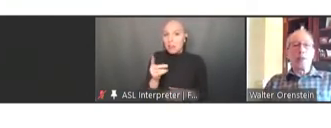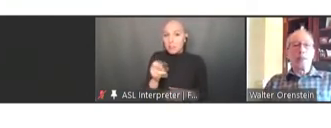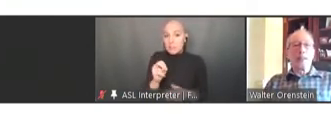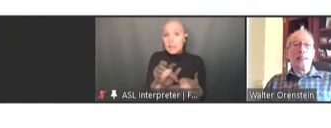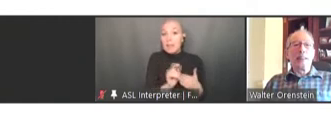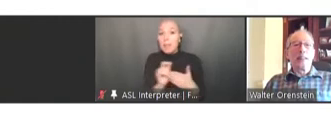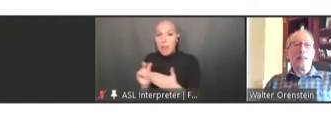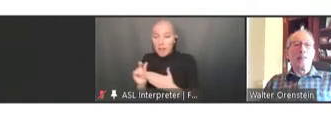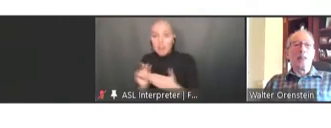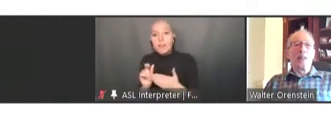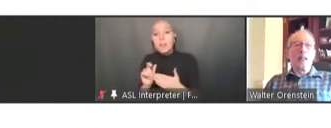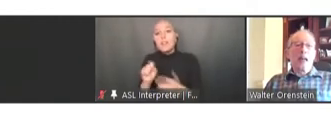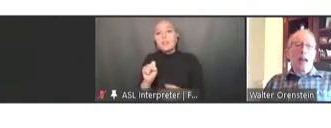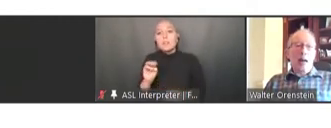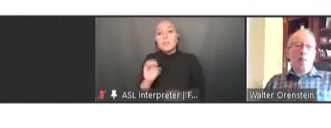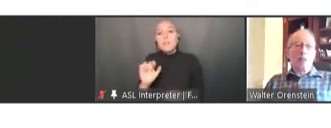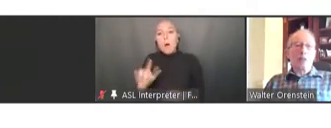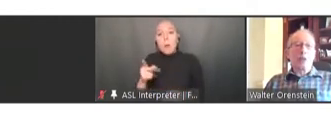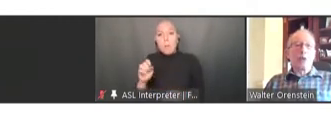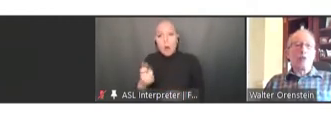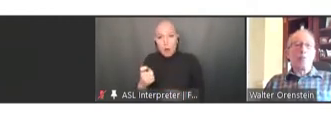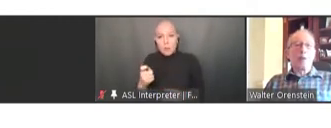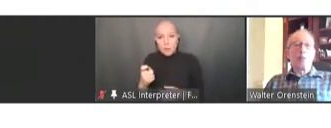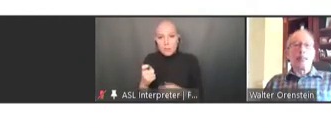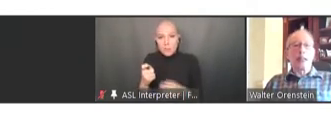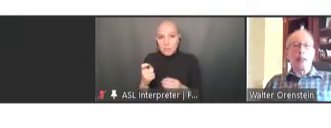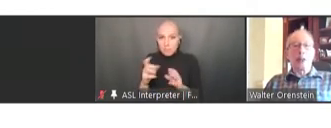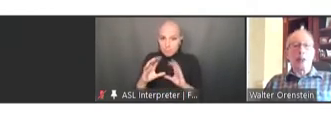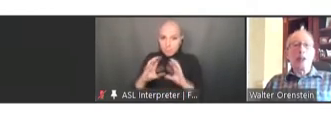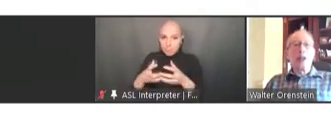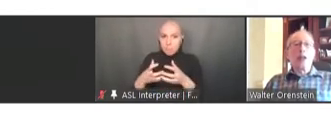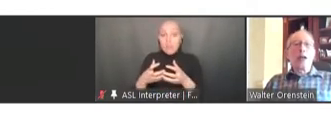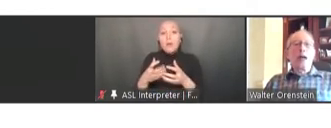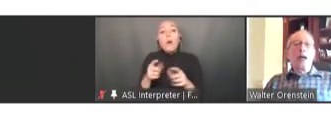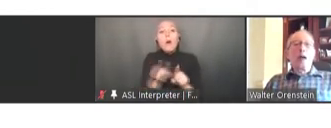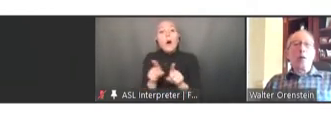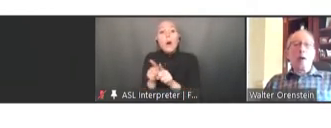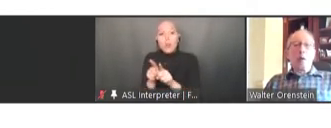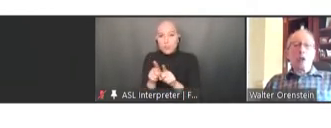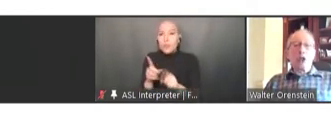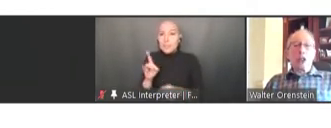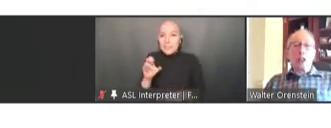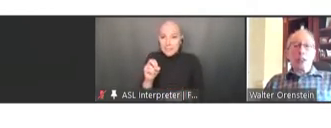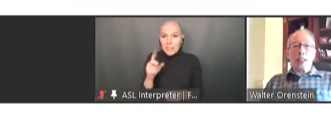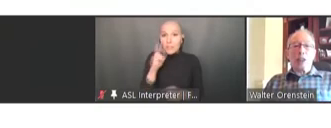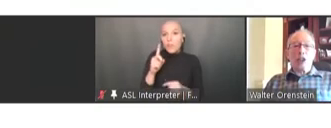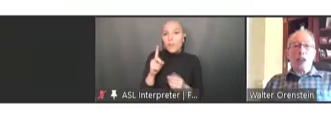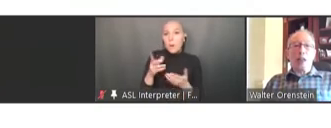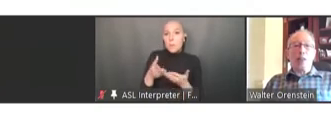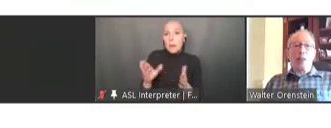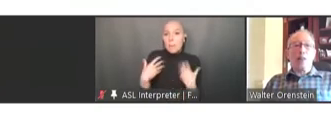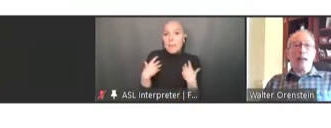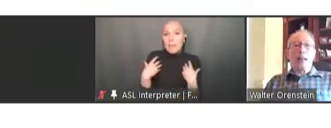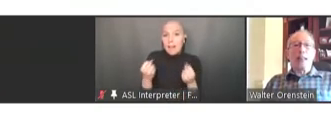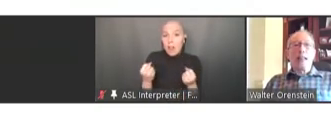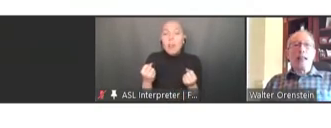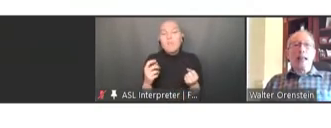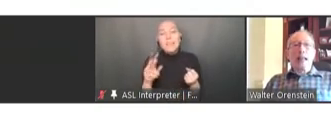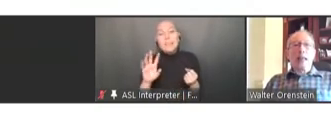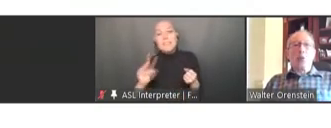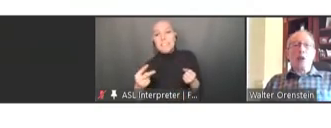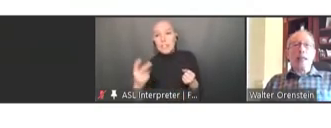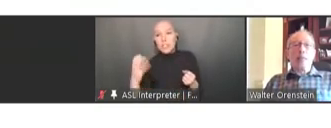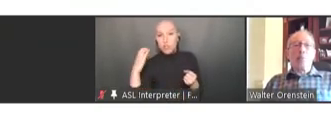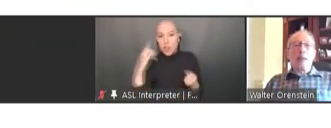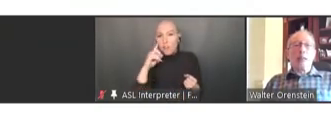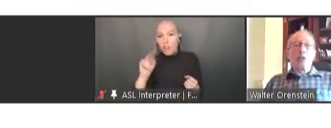a dean of the Hopkins School of Public Health, was the second chair of NVAC. And we had a major